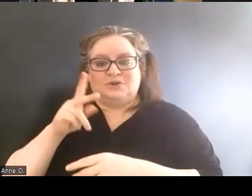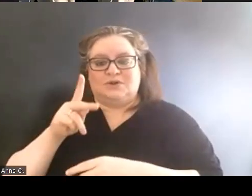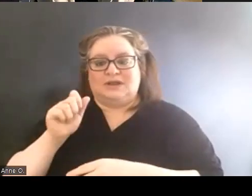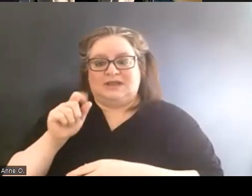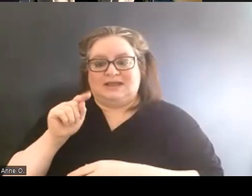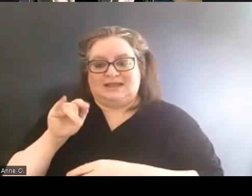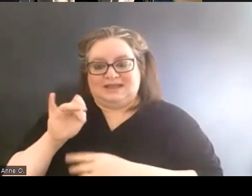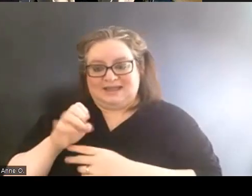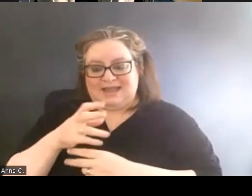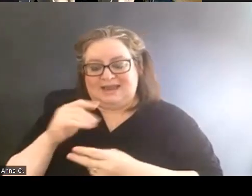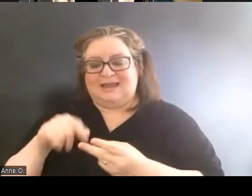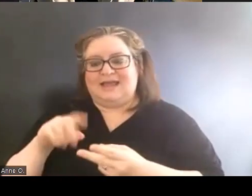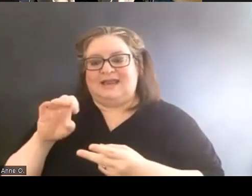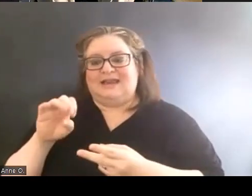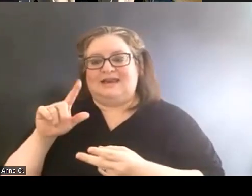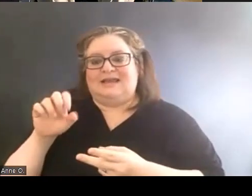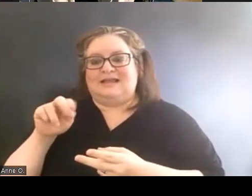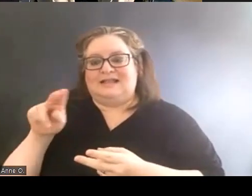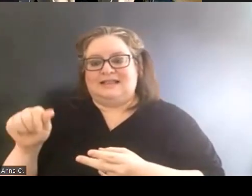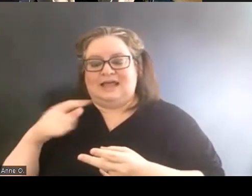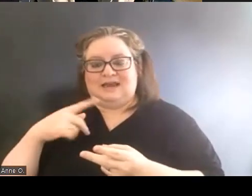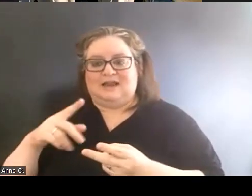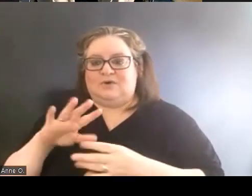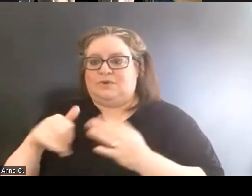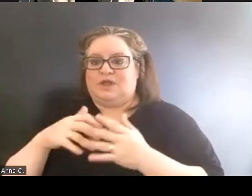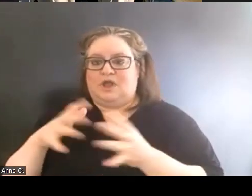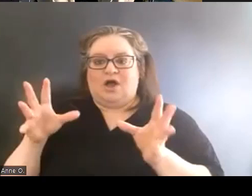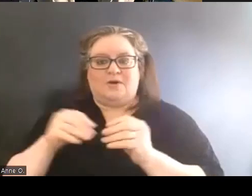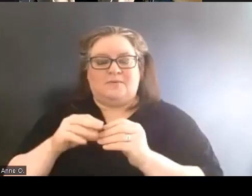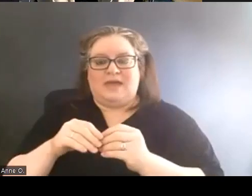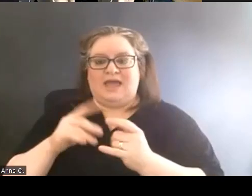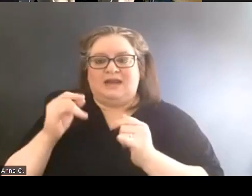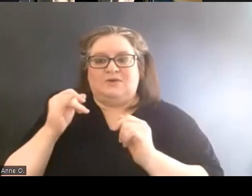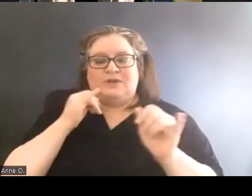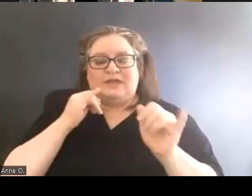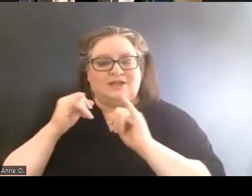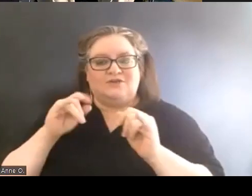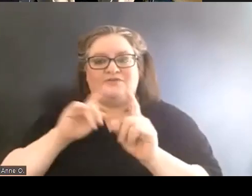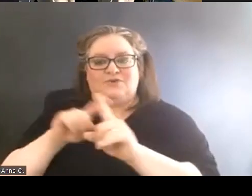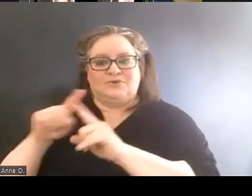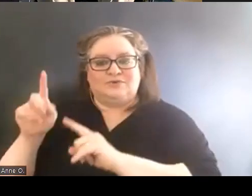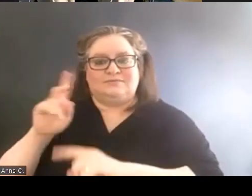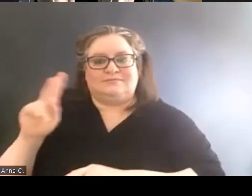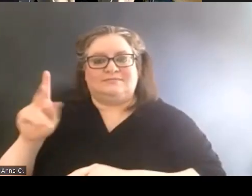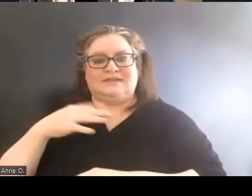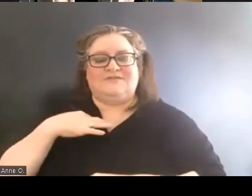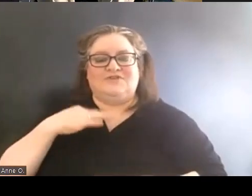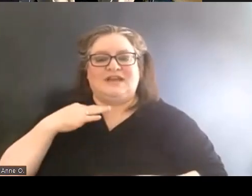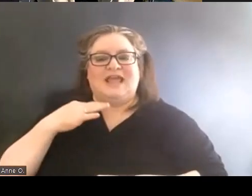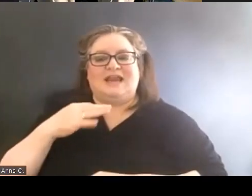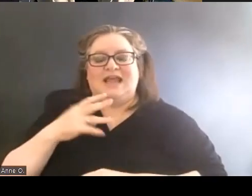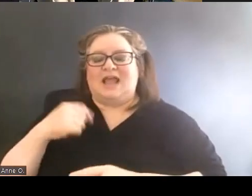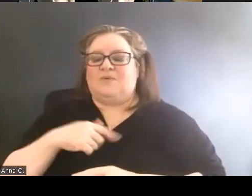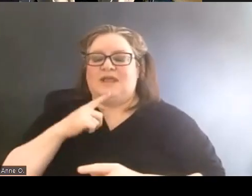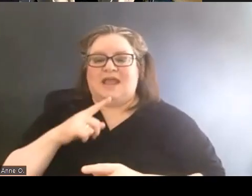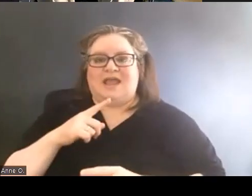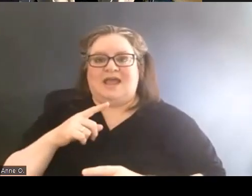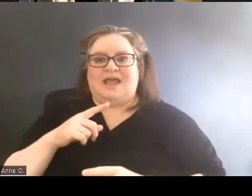we all met together and interviewed candidates and we had, I will say, the most stellar group of candidates.